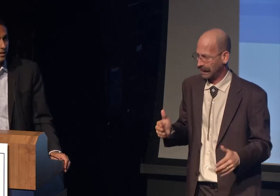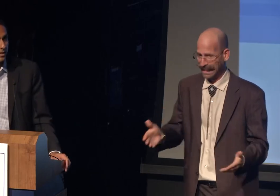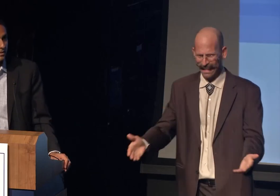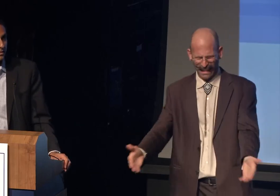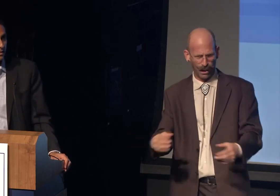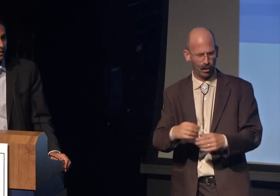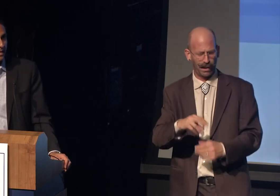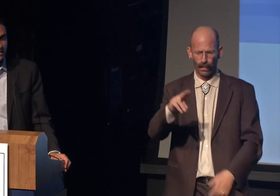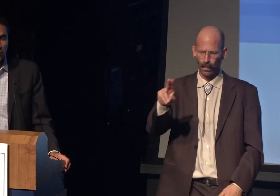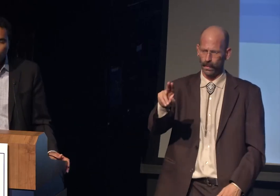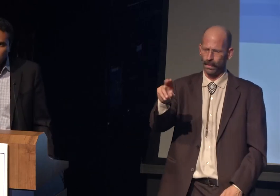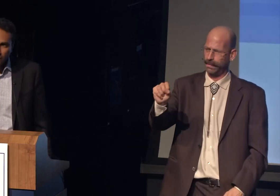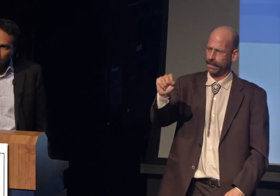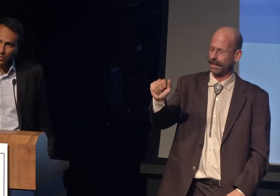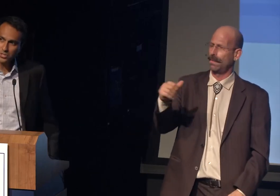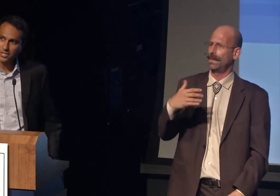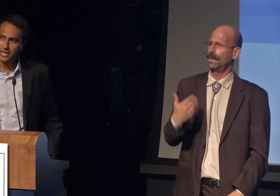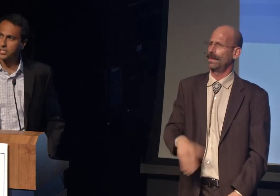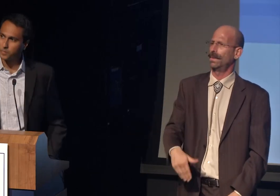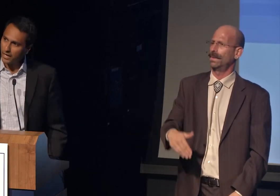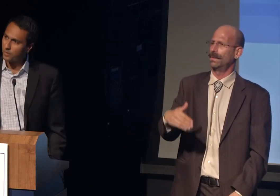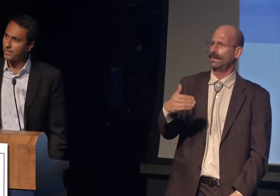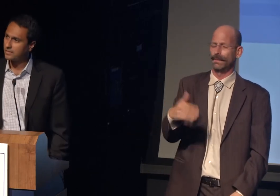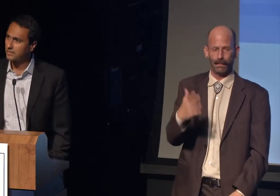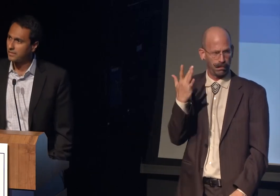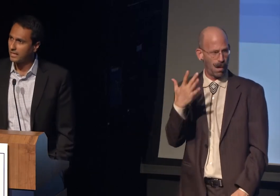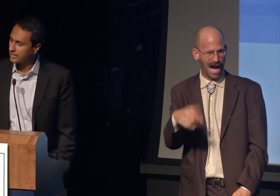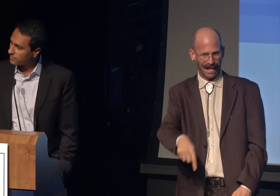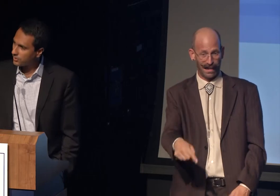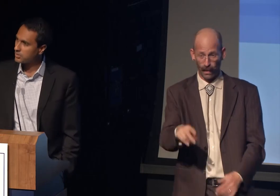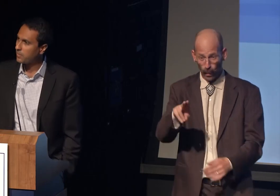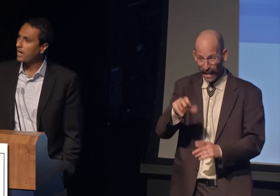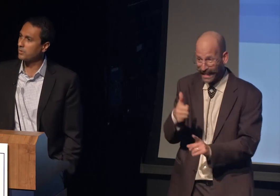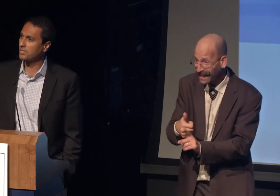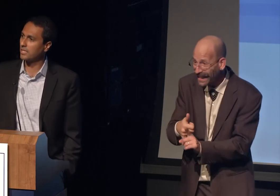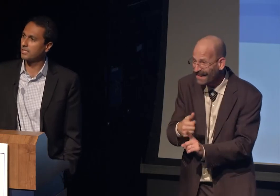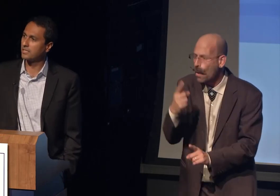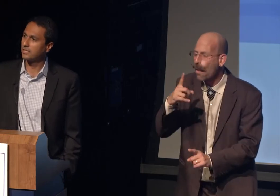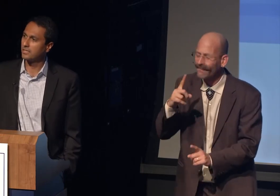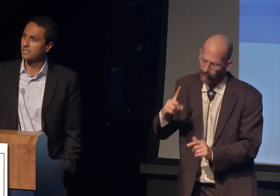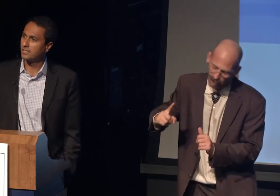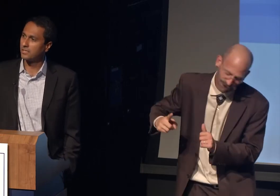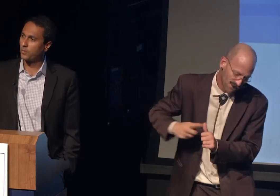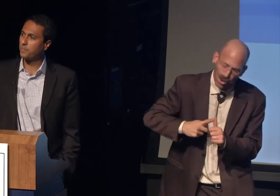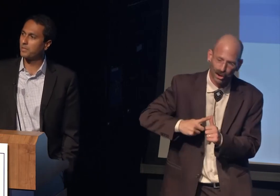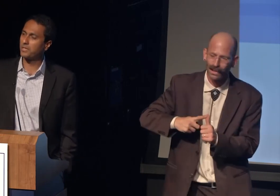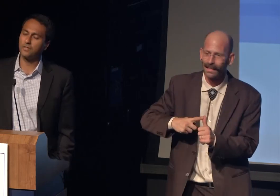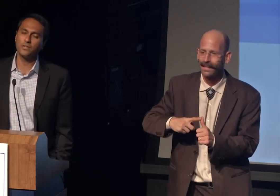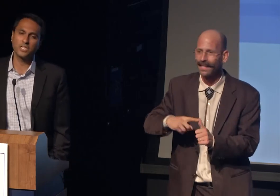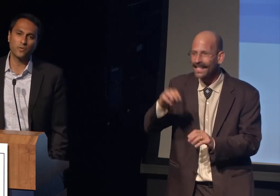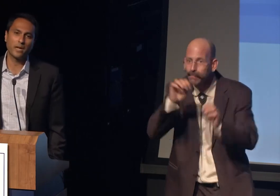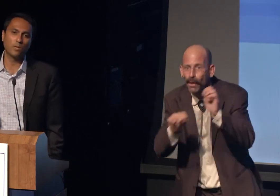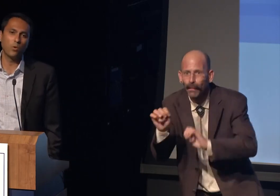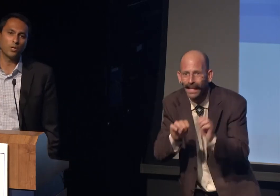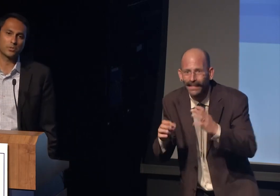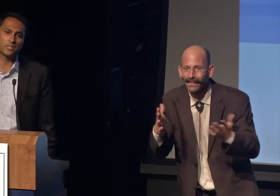is that we're the first experiment in diverse democracy. Great political philosopher Michael Walser